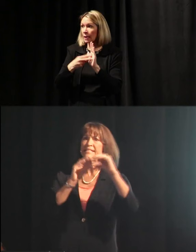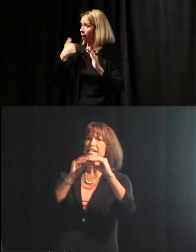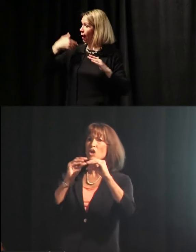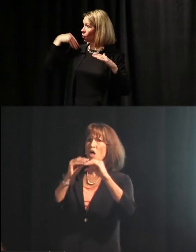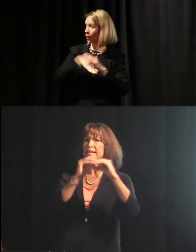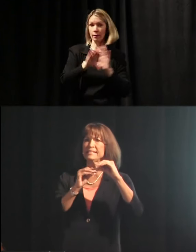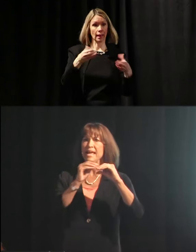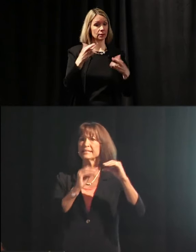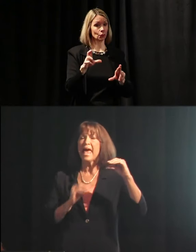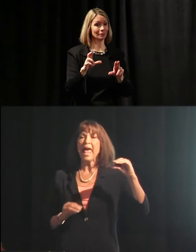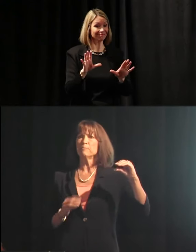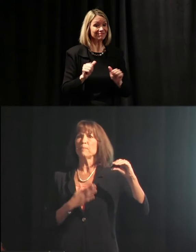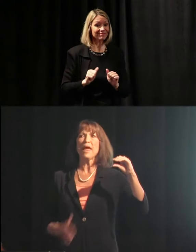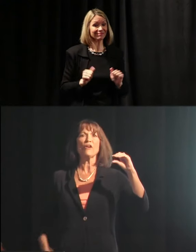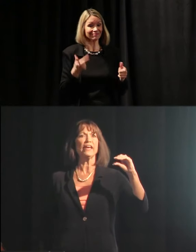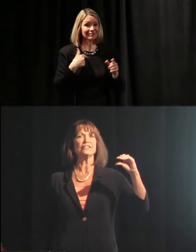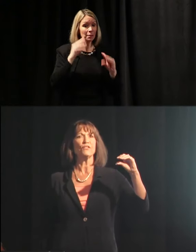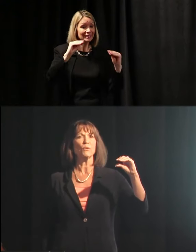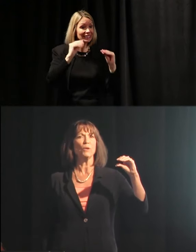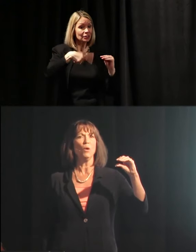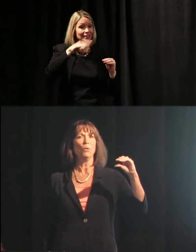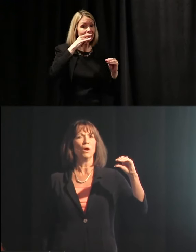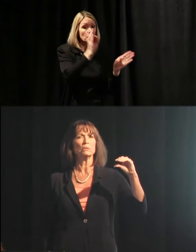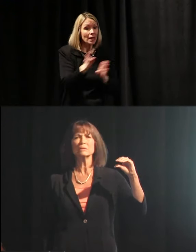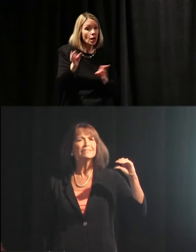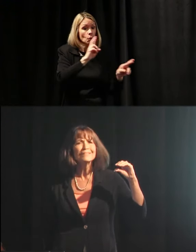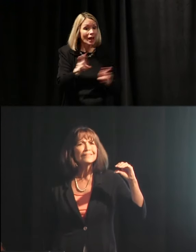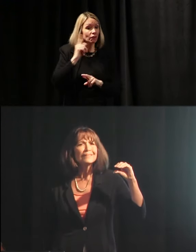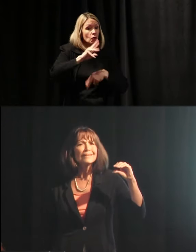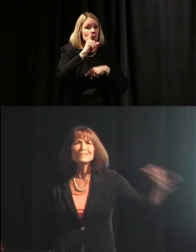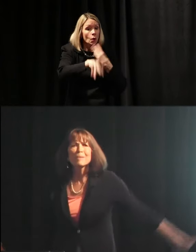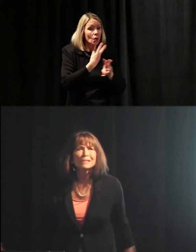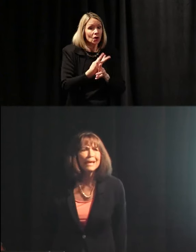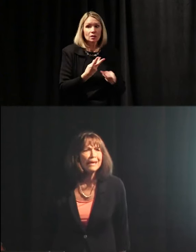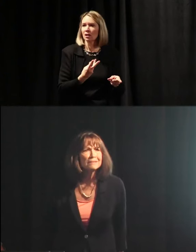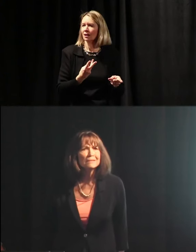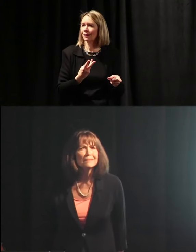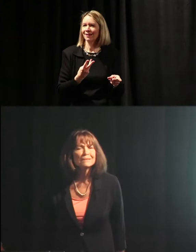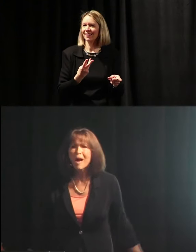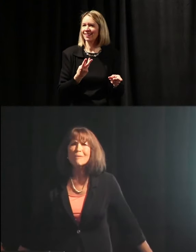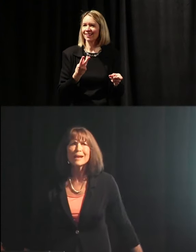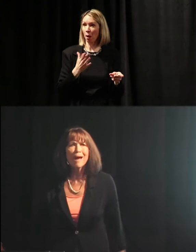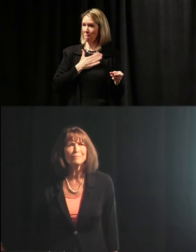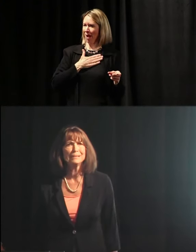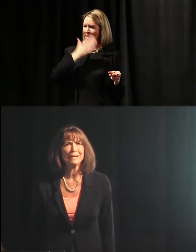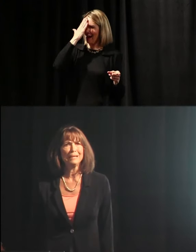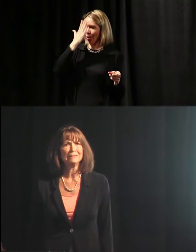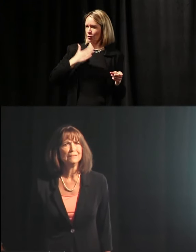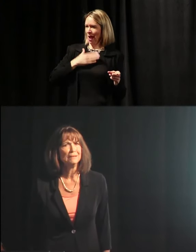I'm going to teach all these things and prepare kids for the real world? It's obsolete. It's already obsolete.